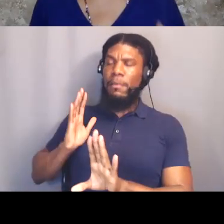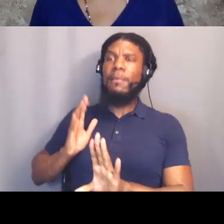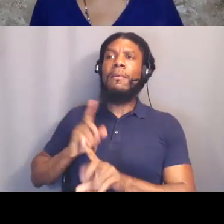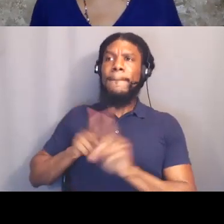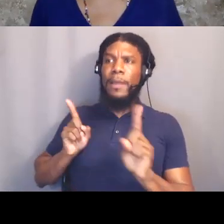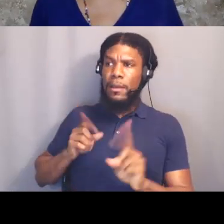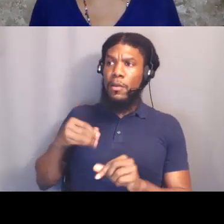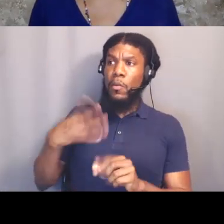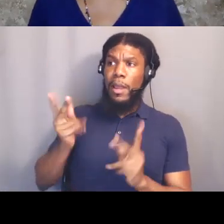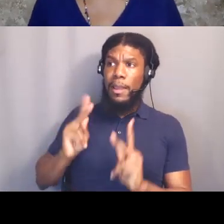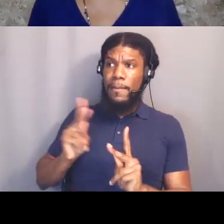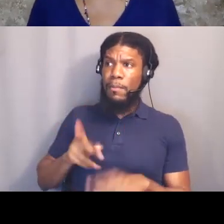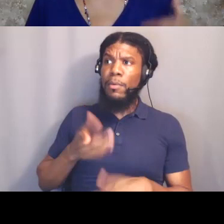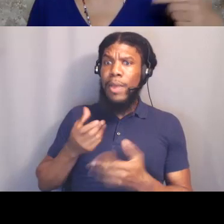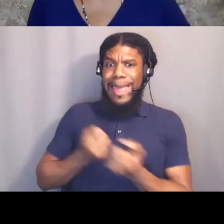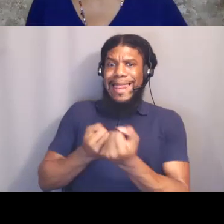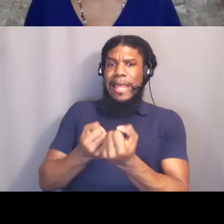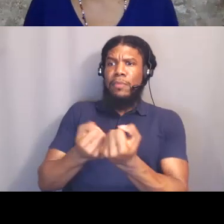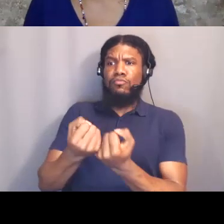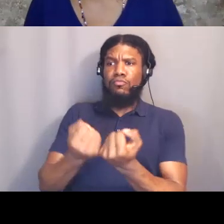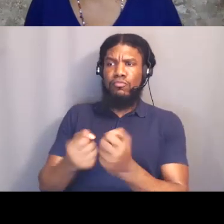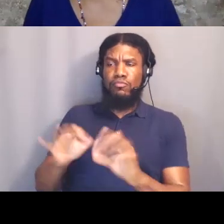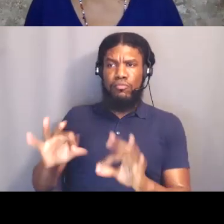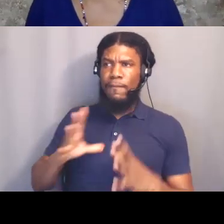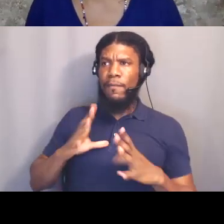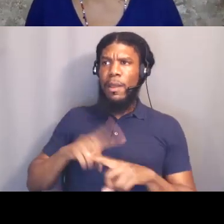but accomplices in the overthrow of White Supremacy?